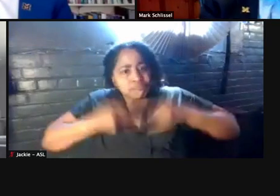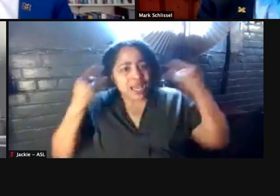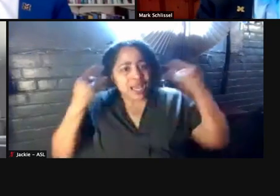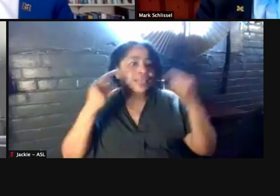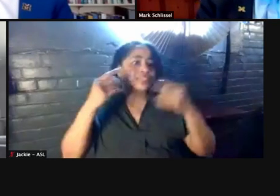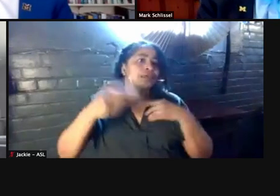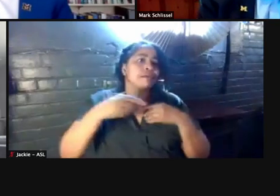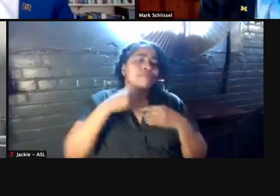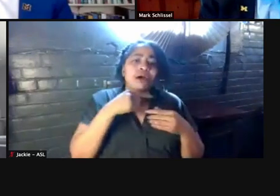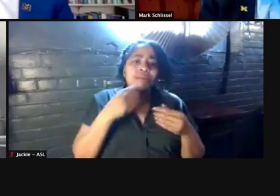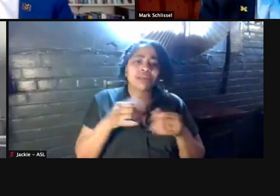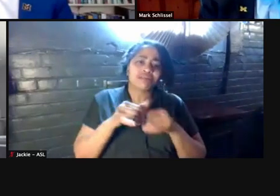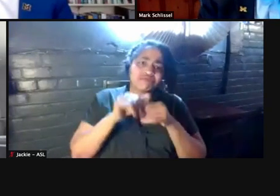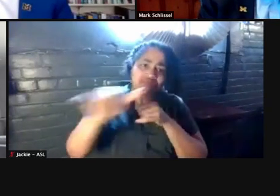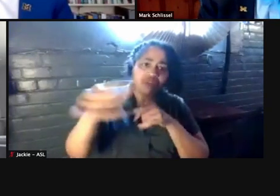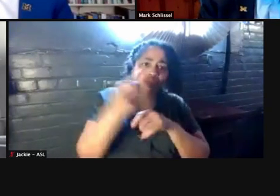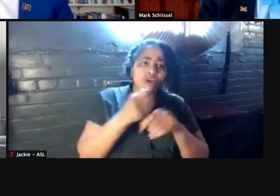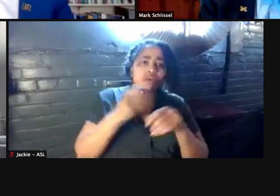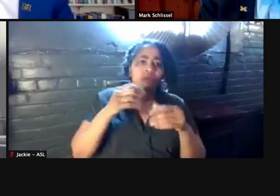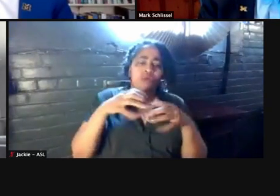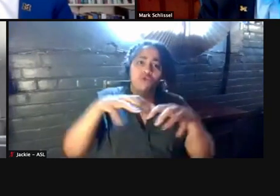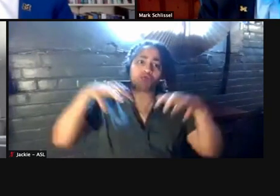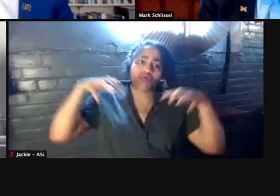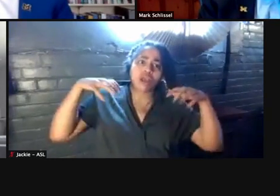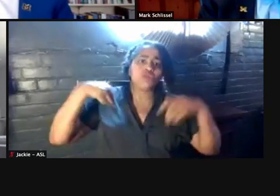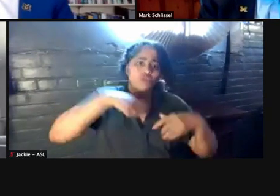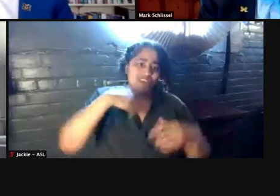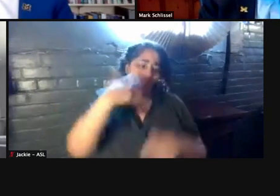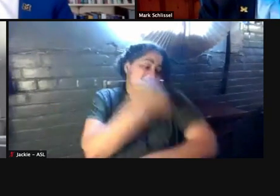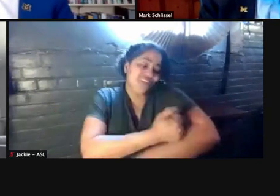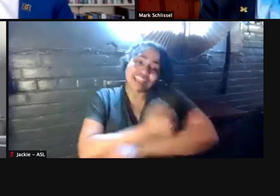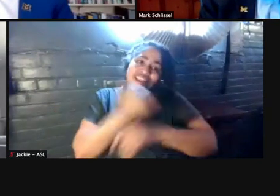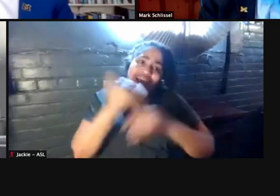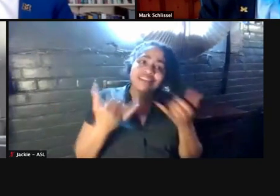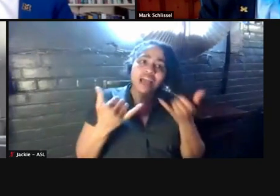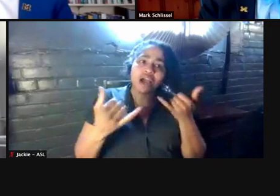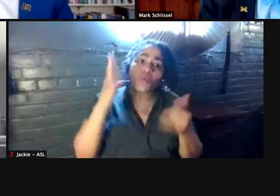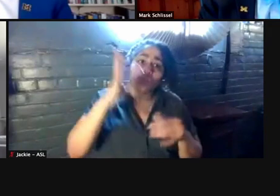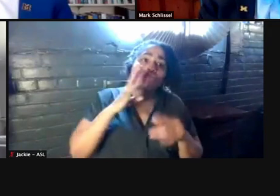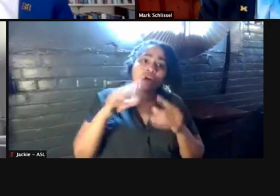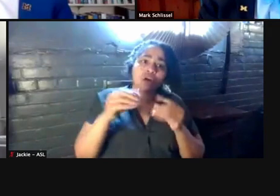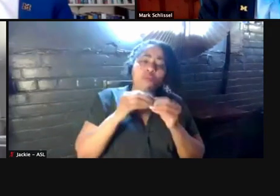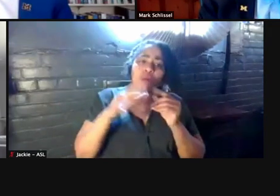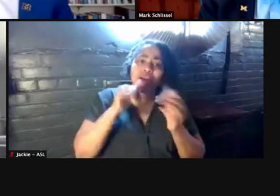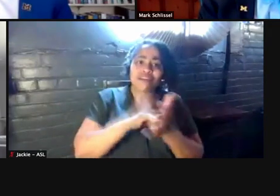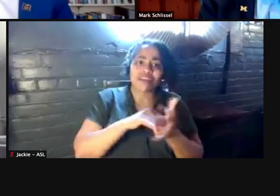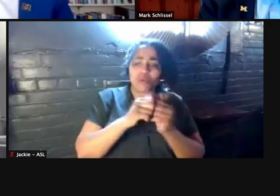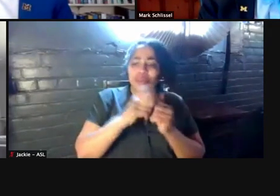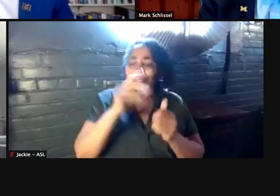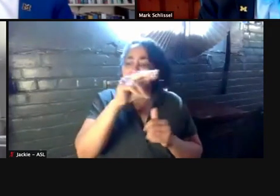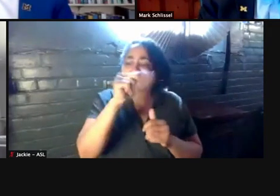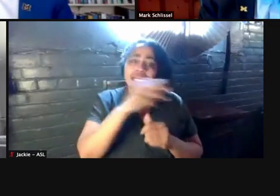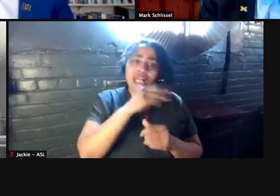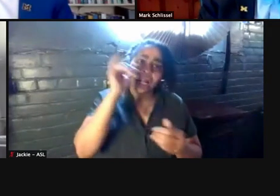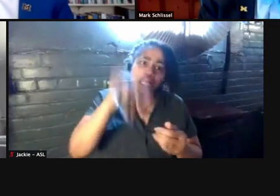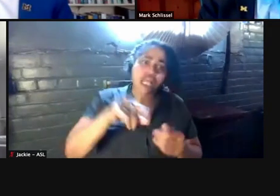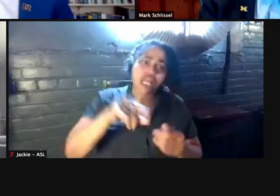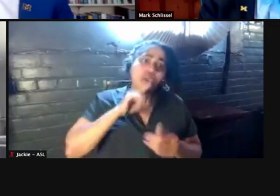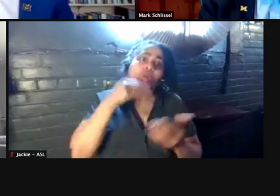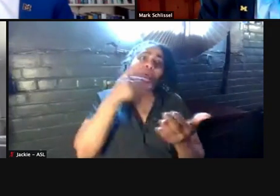from crowds and things is we have vaccines and we're gonna talk about that with Dana. And that is really good news.